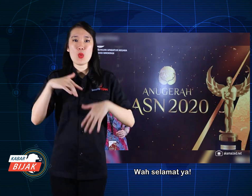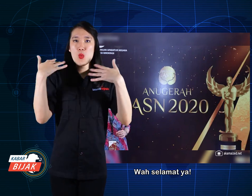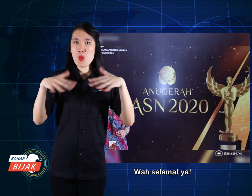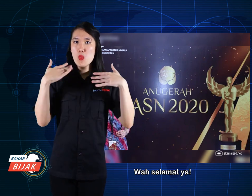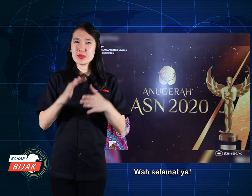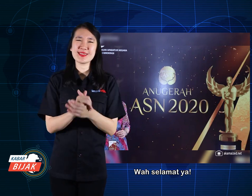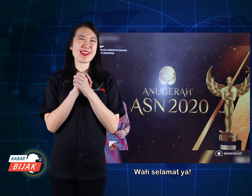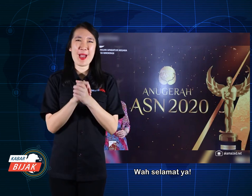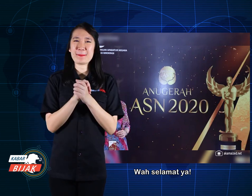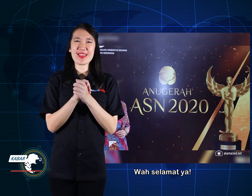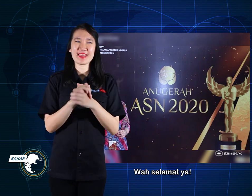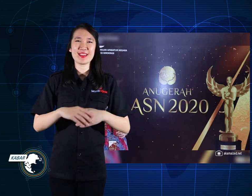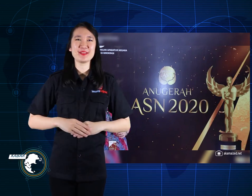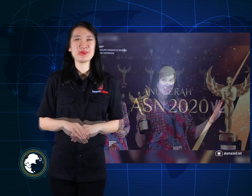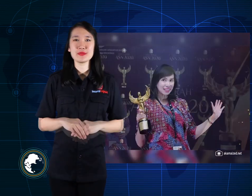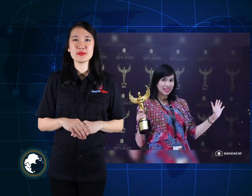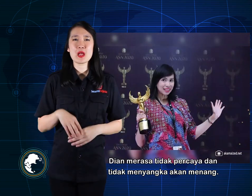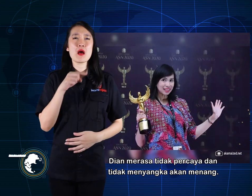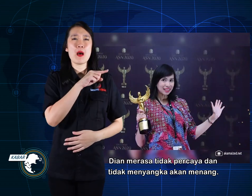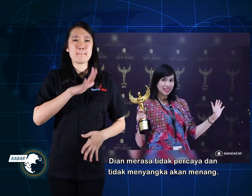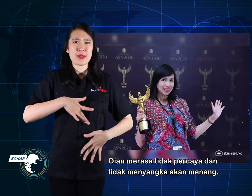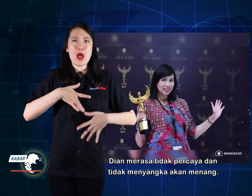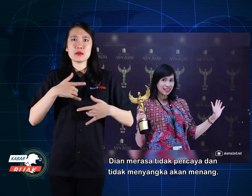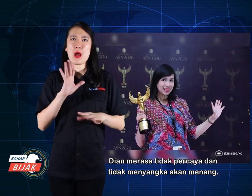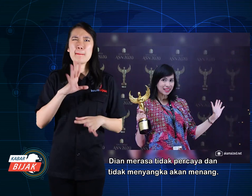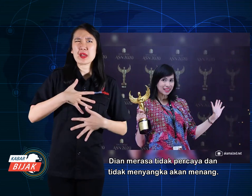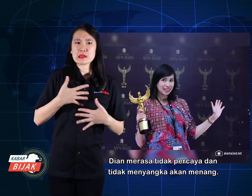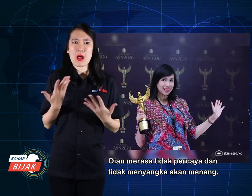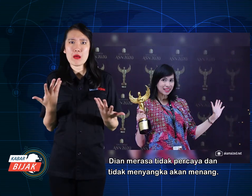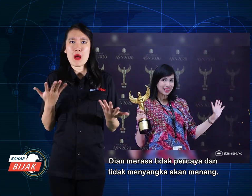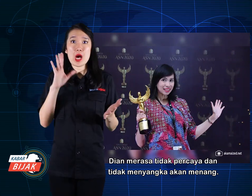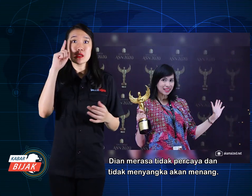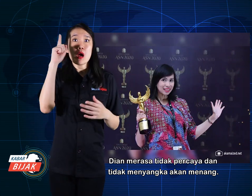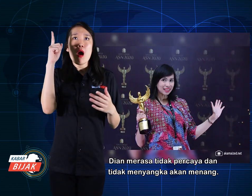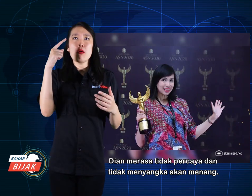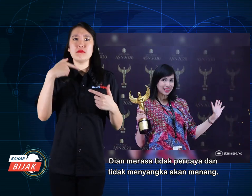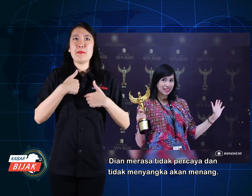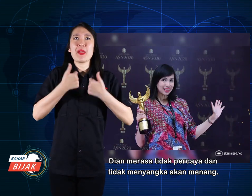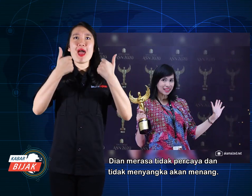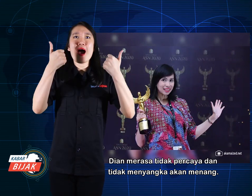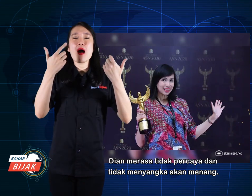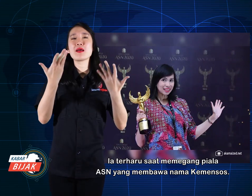Wow, congrats! Dian felt in disbelief and did not expect to win.